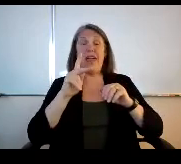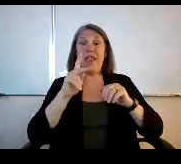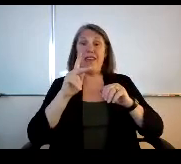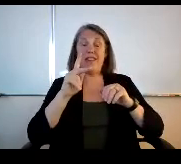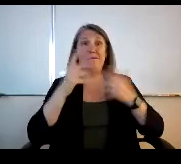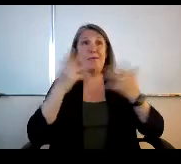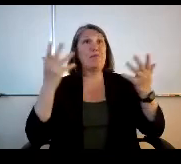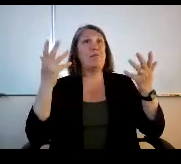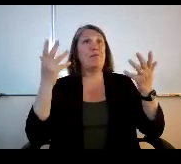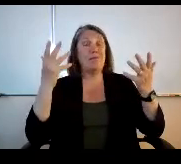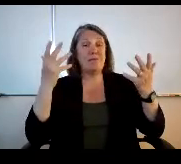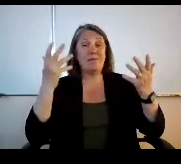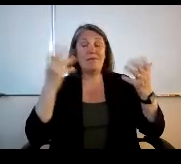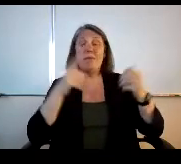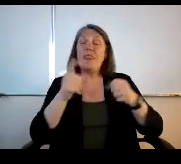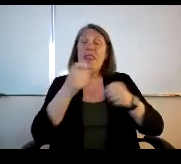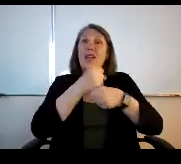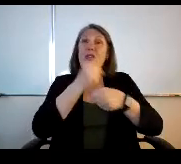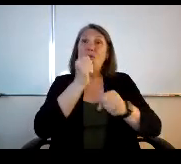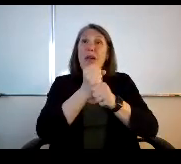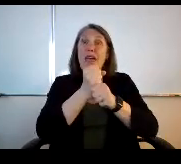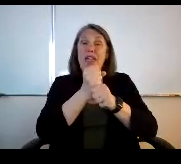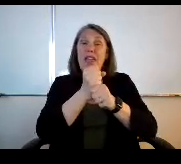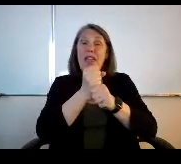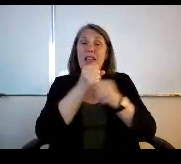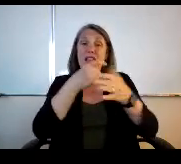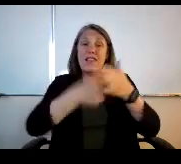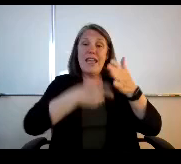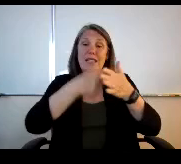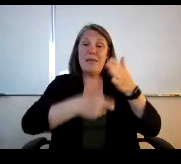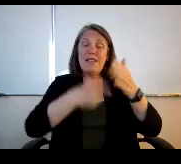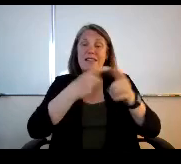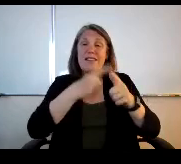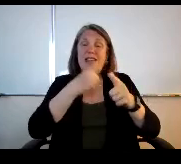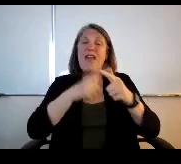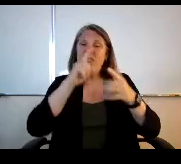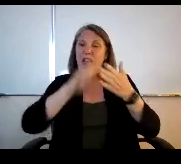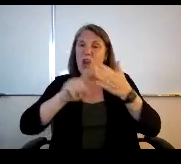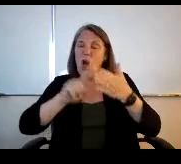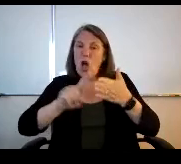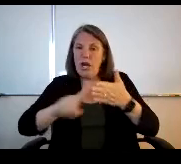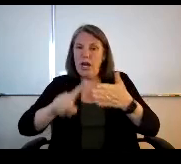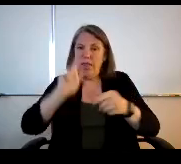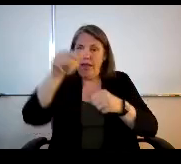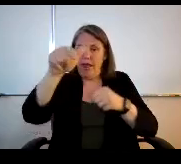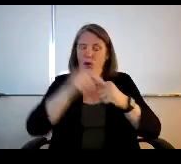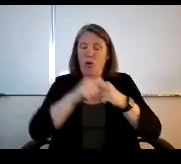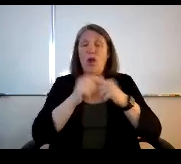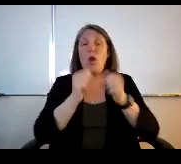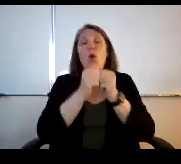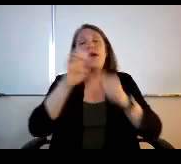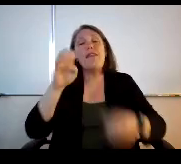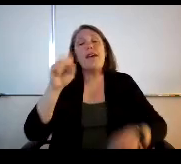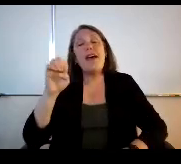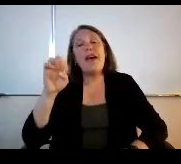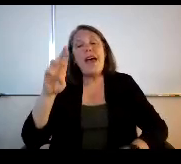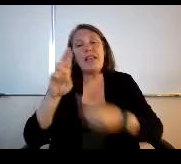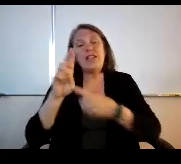you you make the the expenses. And then you're audited on the back end with lesser we have specific allocations.